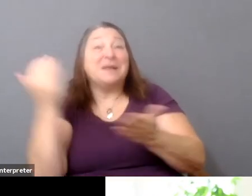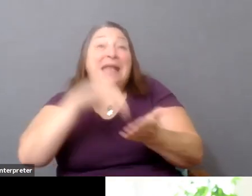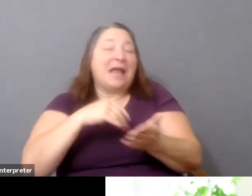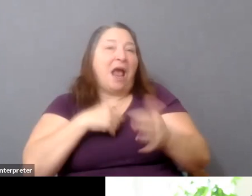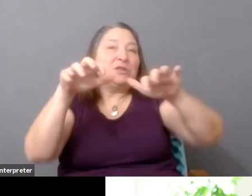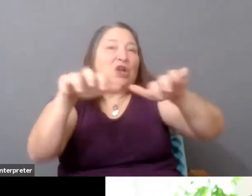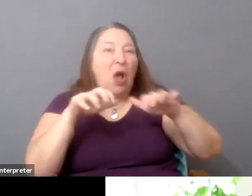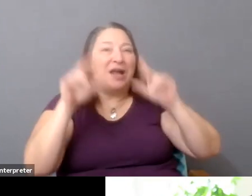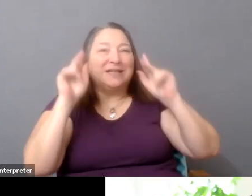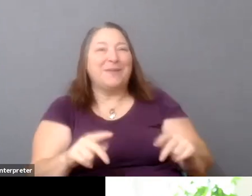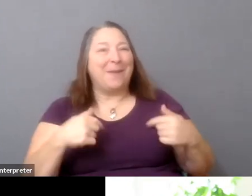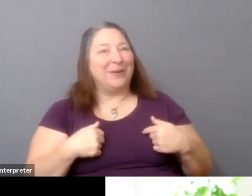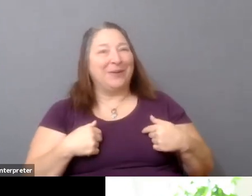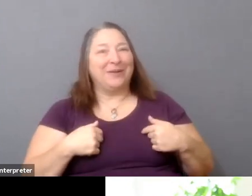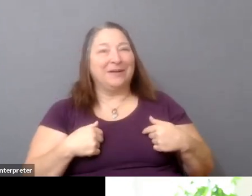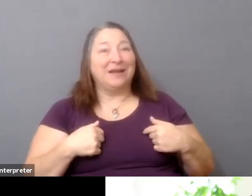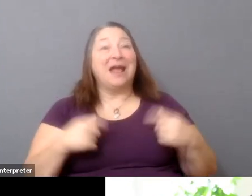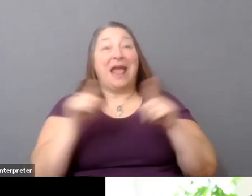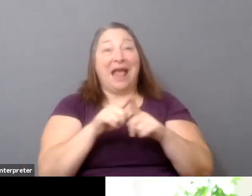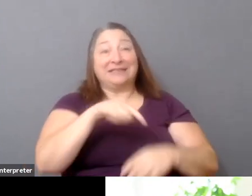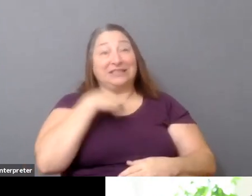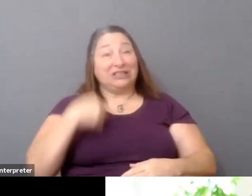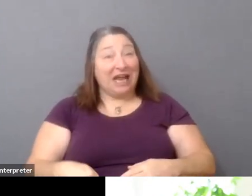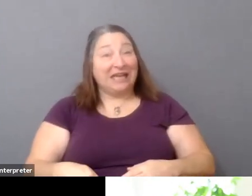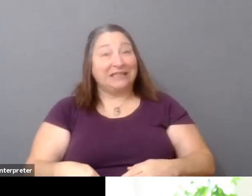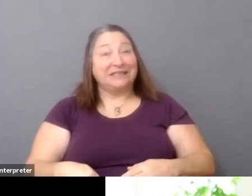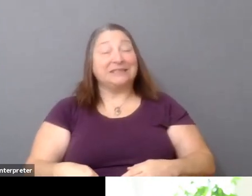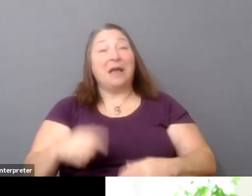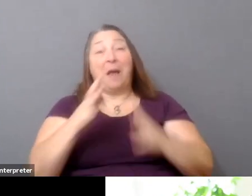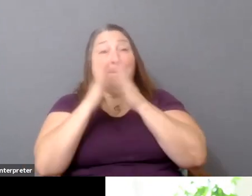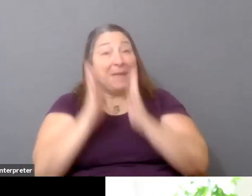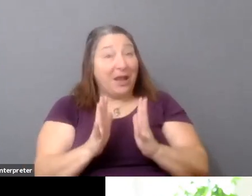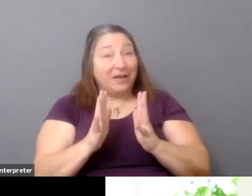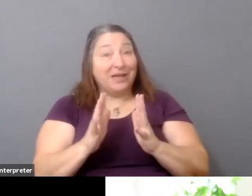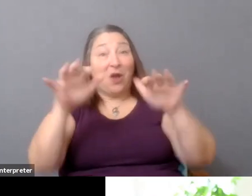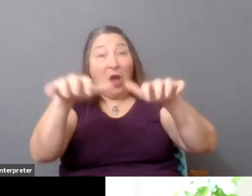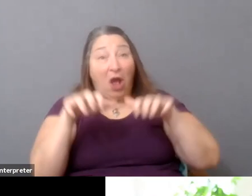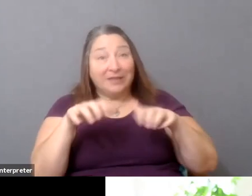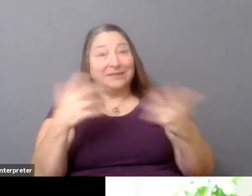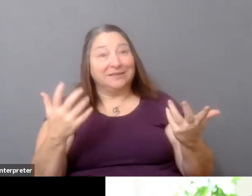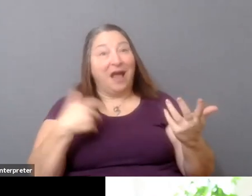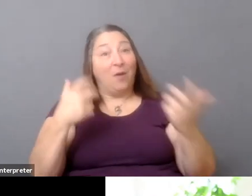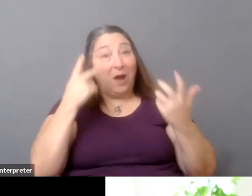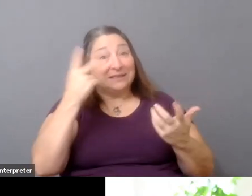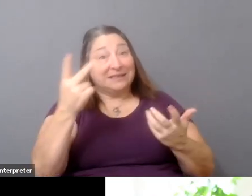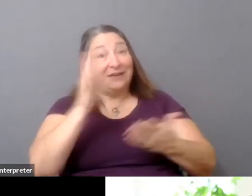I wanted to see-- as a Chinese American audience member, I wanted to see films about China that were unmediated